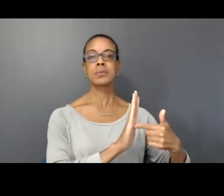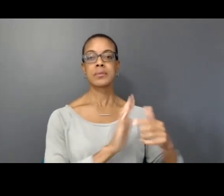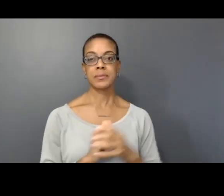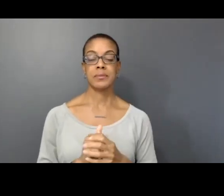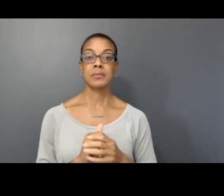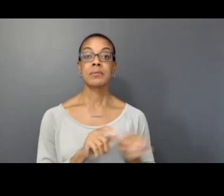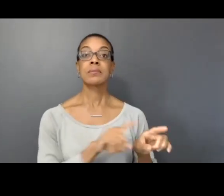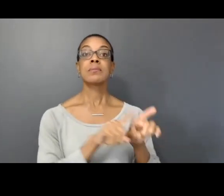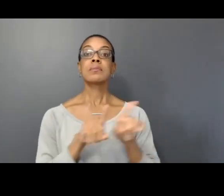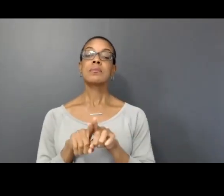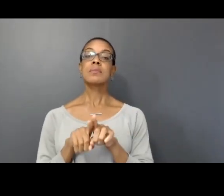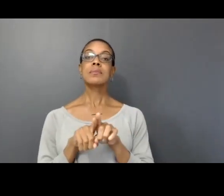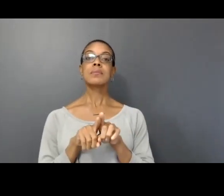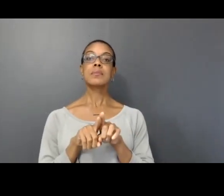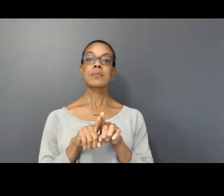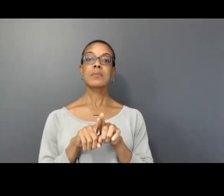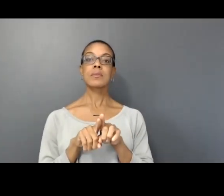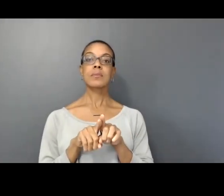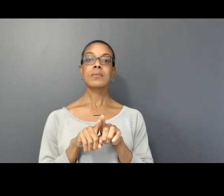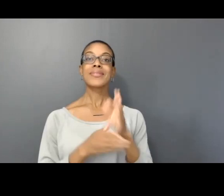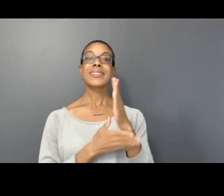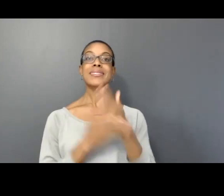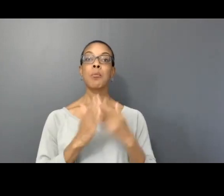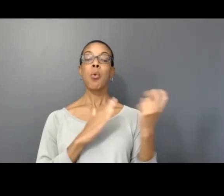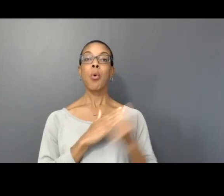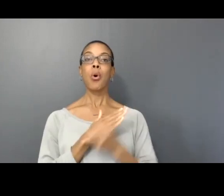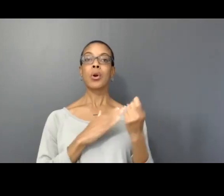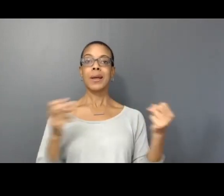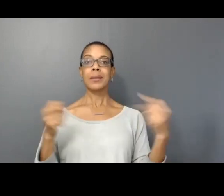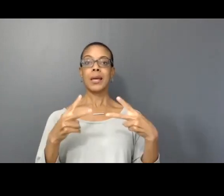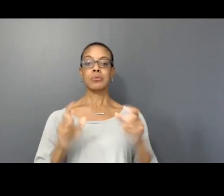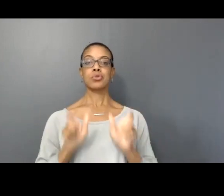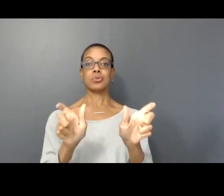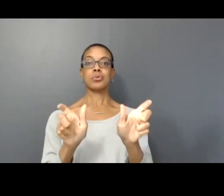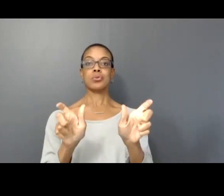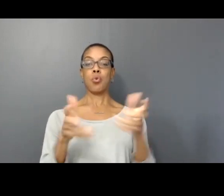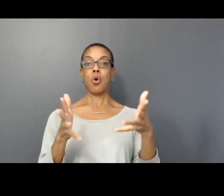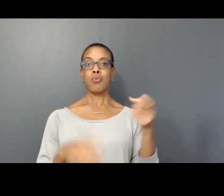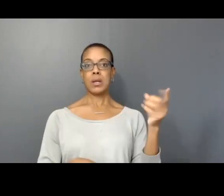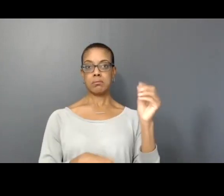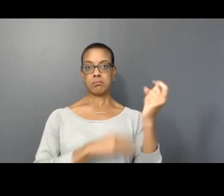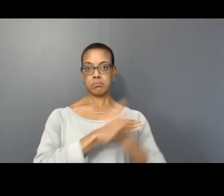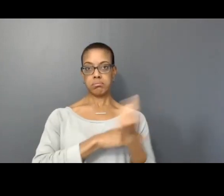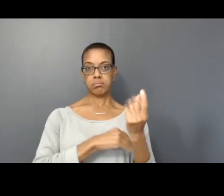will be some inset captions to video feeds that the artist is sharing throughout the program